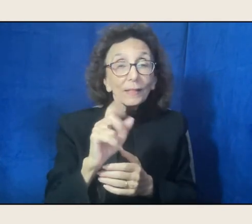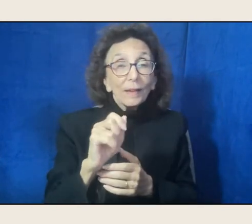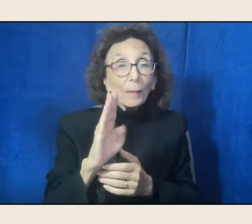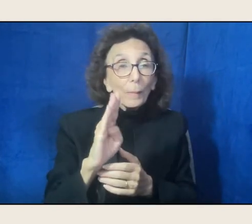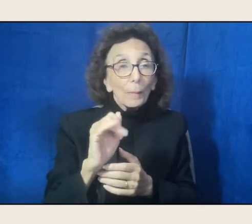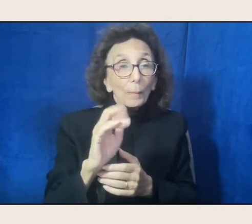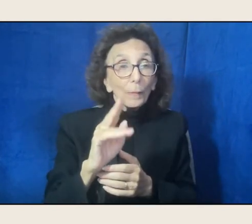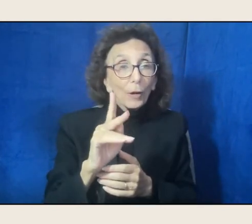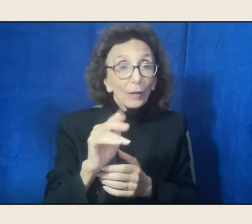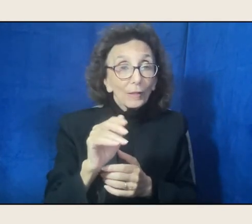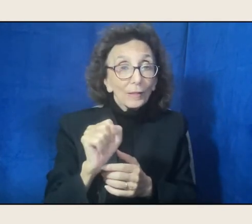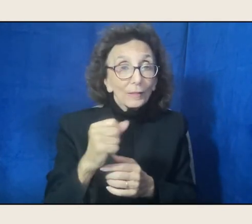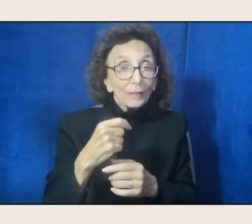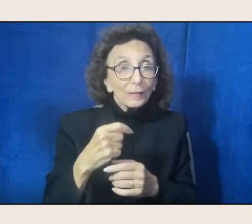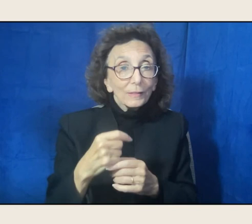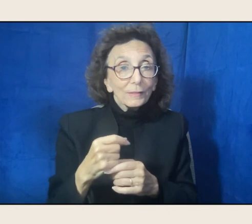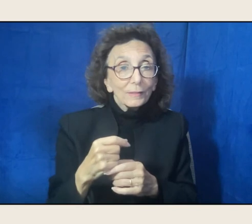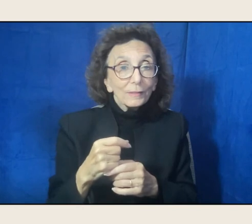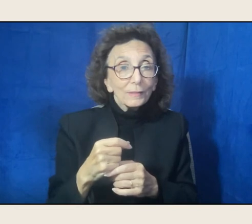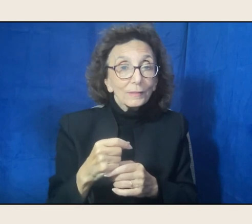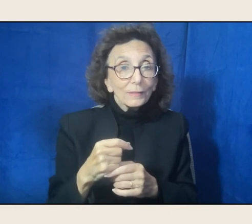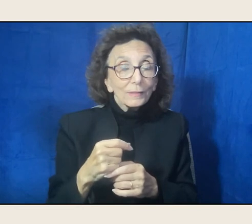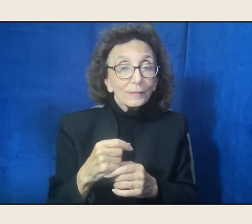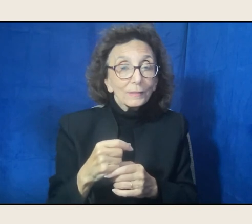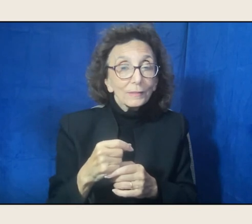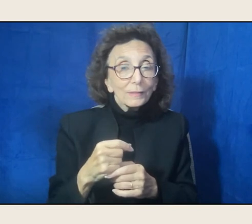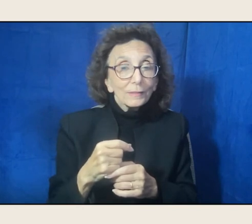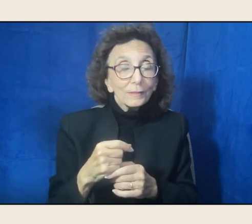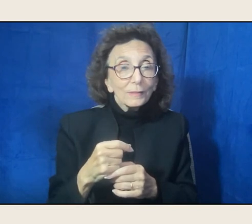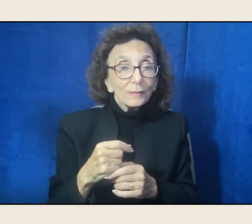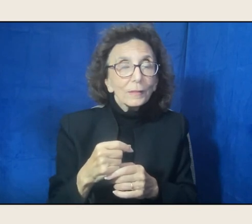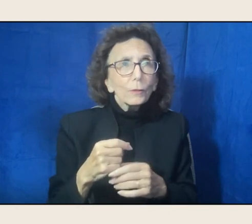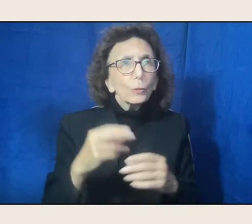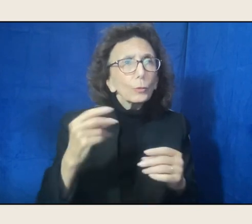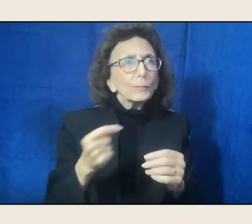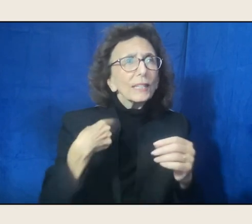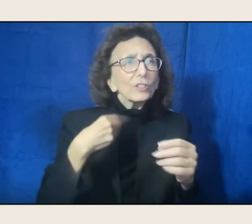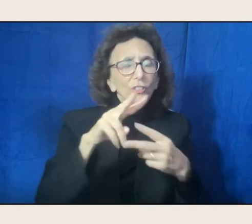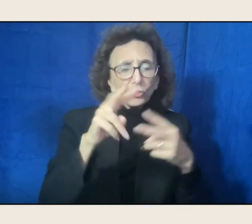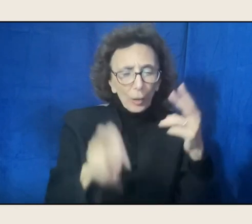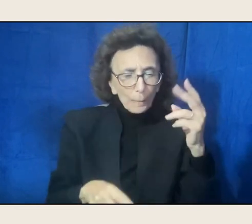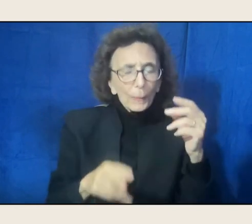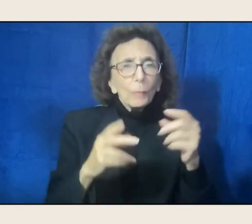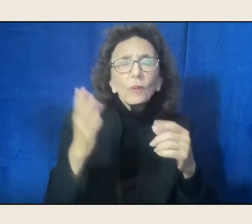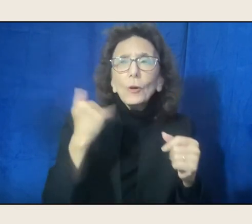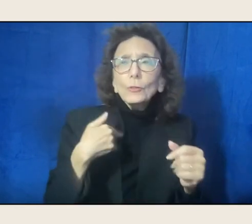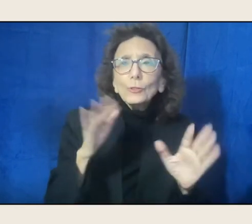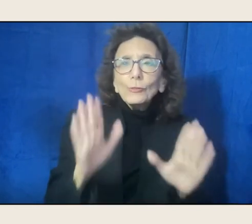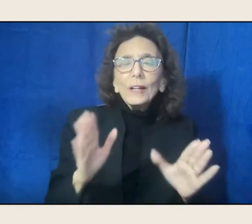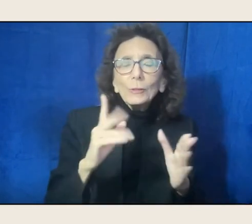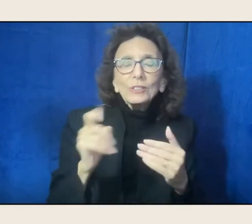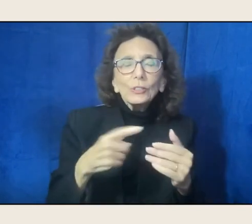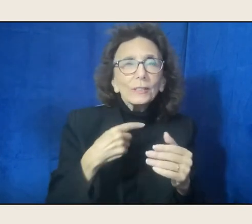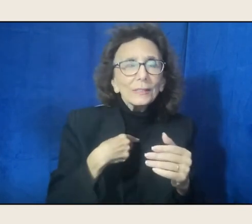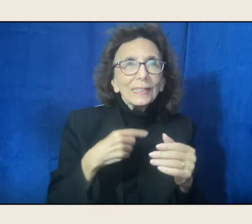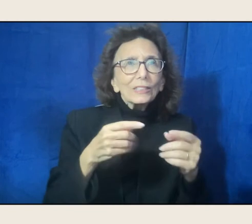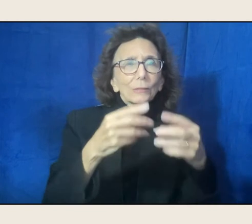it just flipped down on my screen, and it was a great question, and it moved. Hold on.